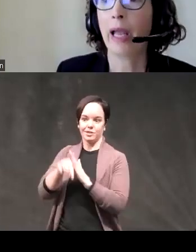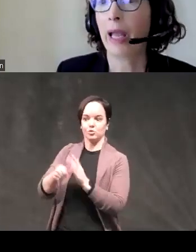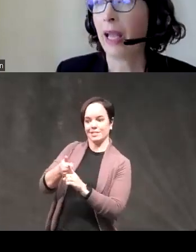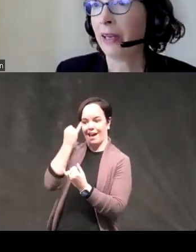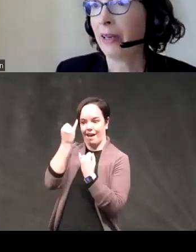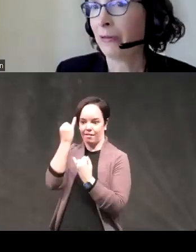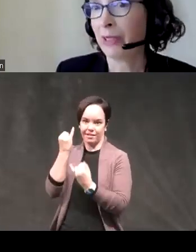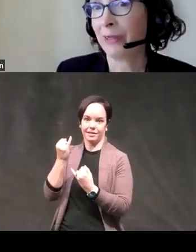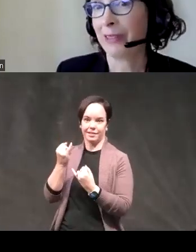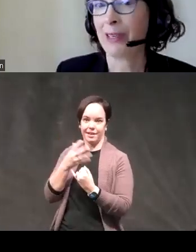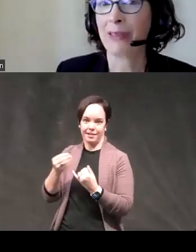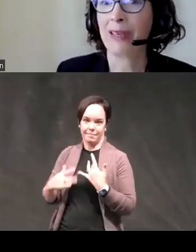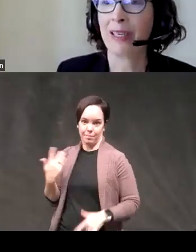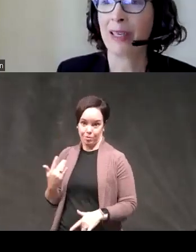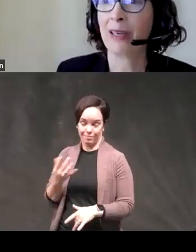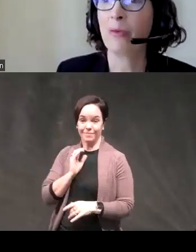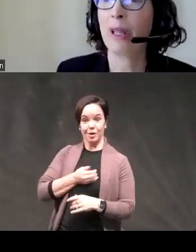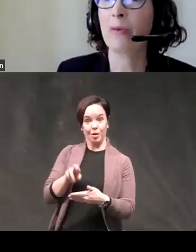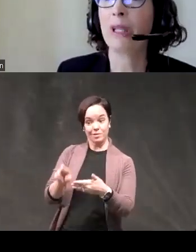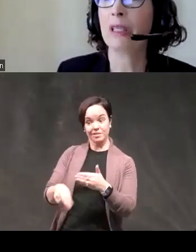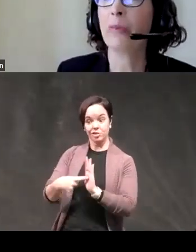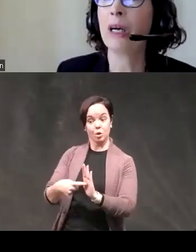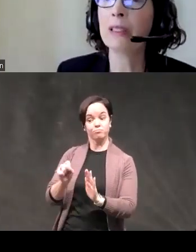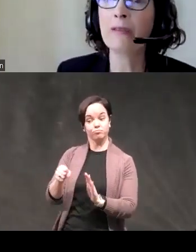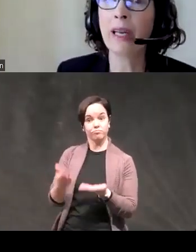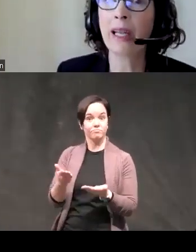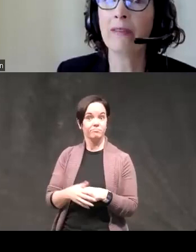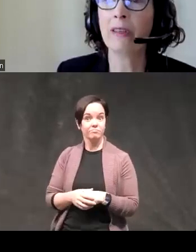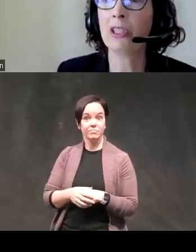and our results suggested it did whether we looked at positive or negative